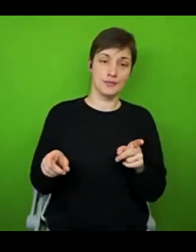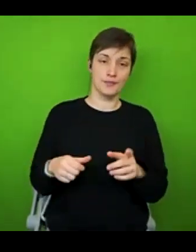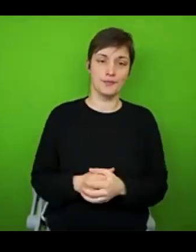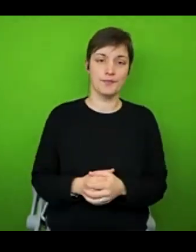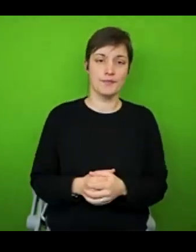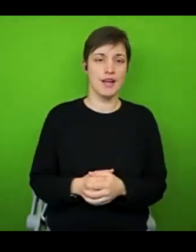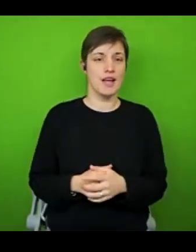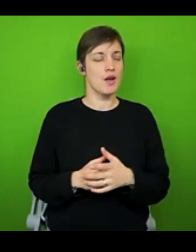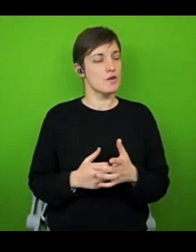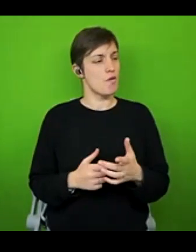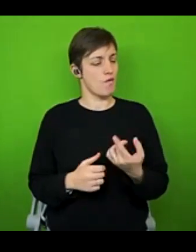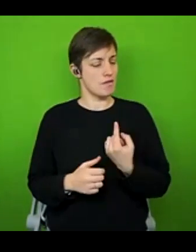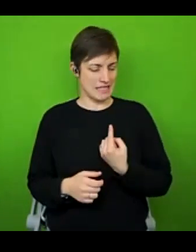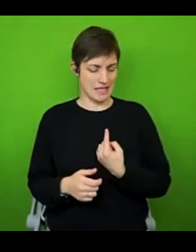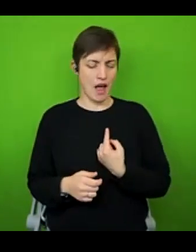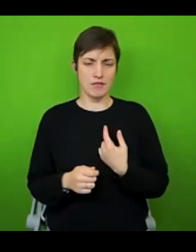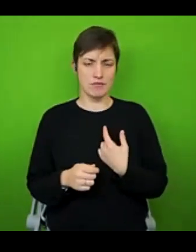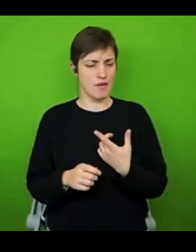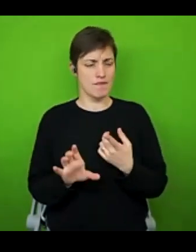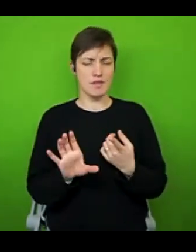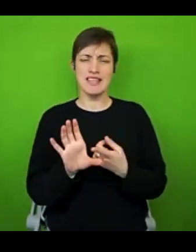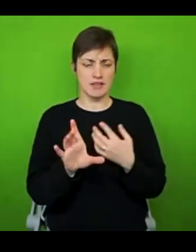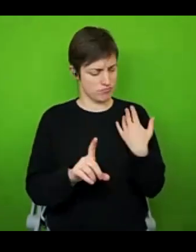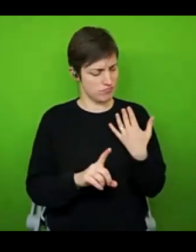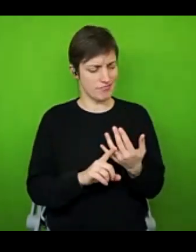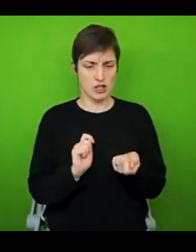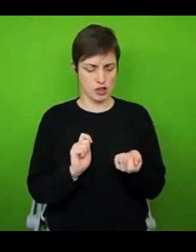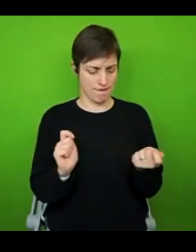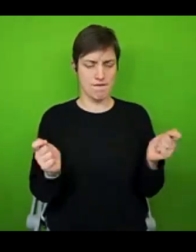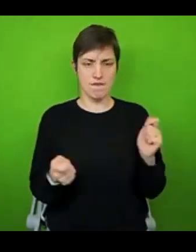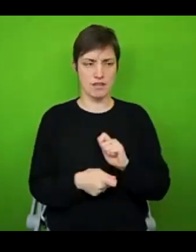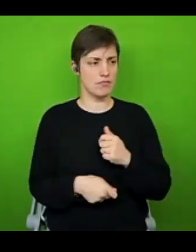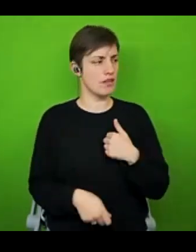happened in the last few years is that I've gone from thinking that I'm the abnormal one for living with chronic